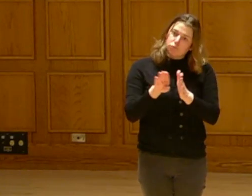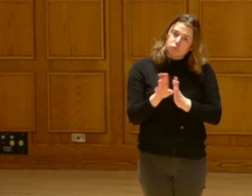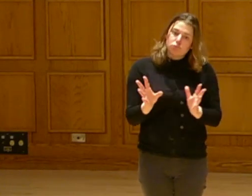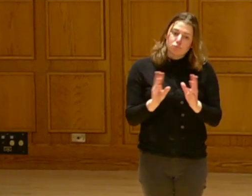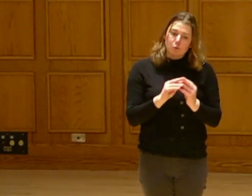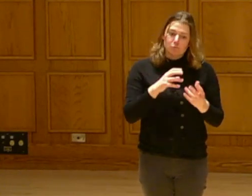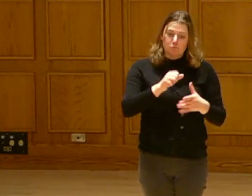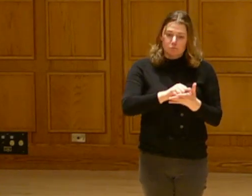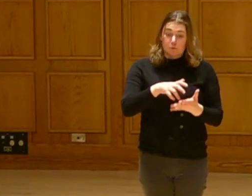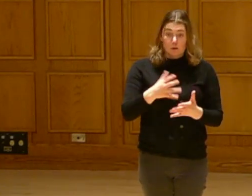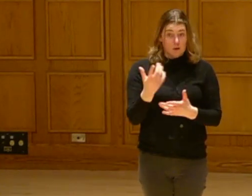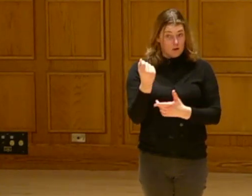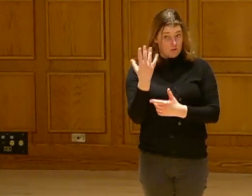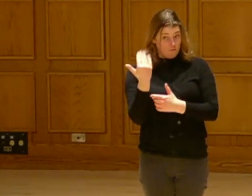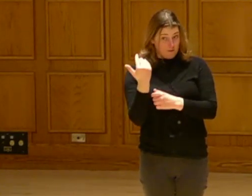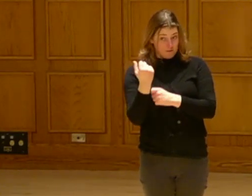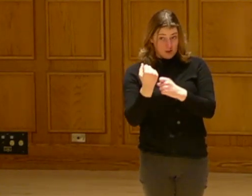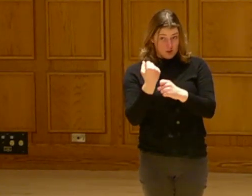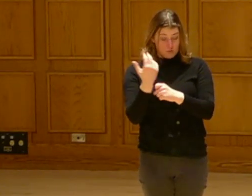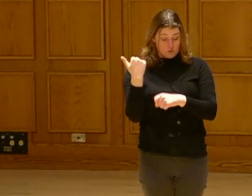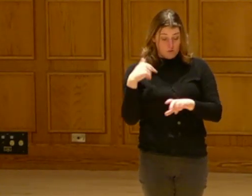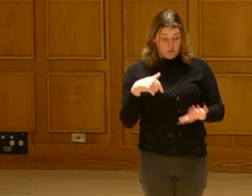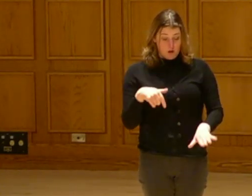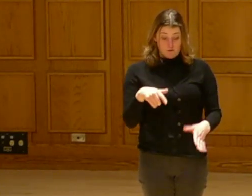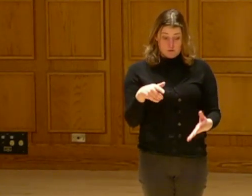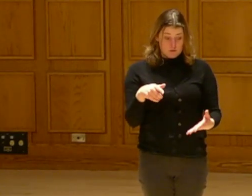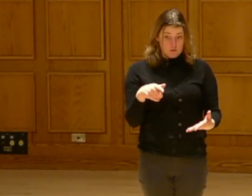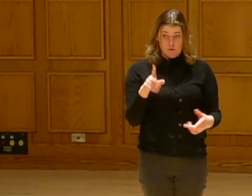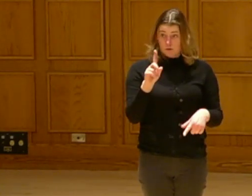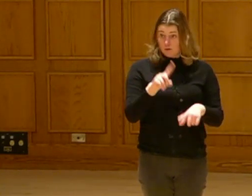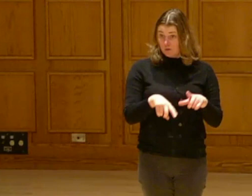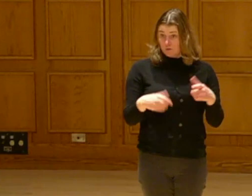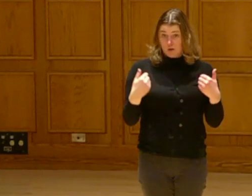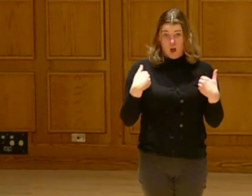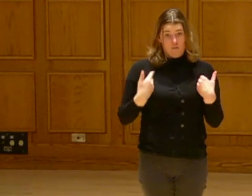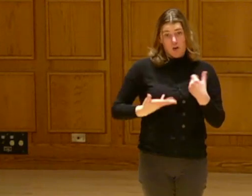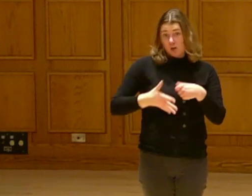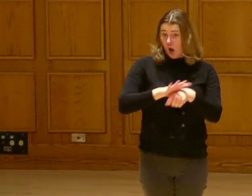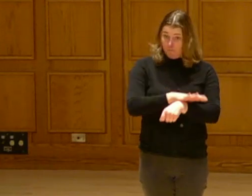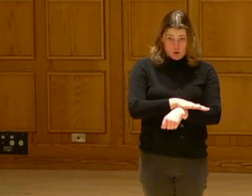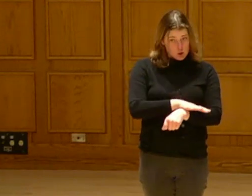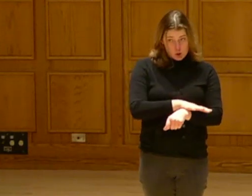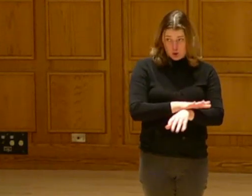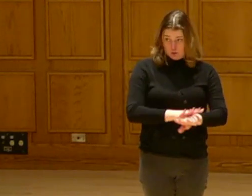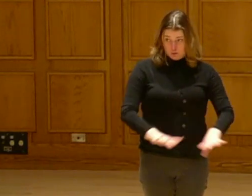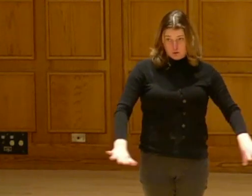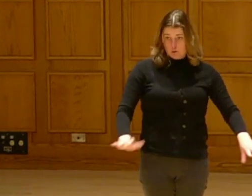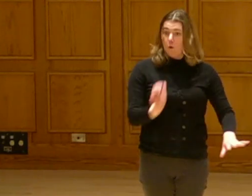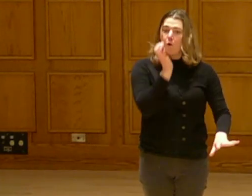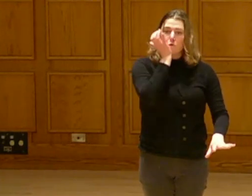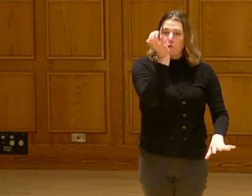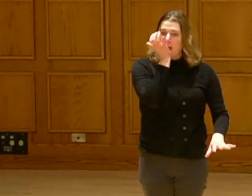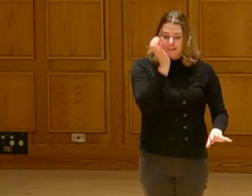up the soil in something more than 15 years ago couldn't hold a rye